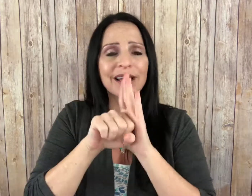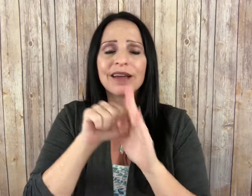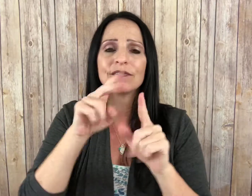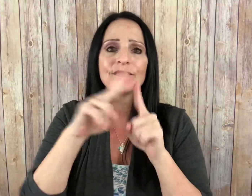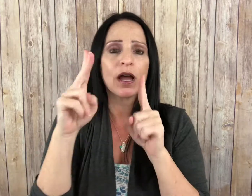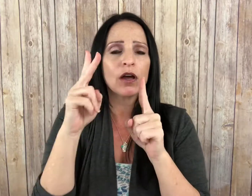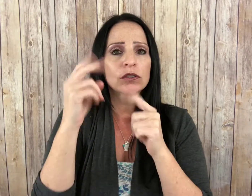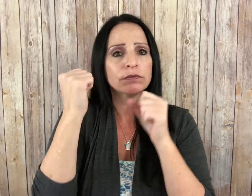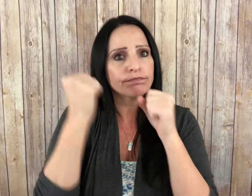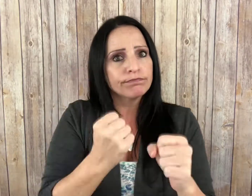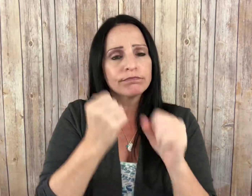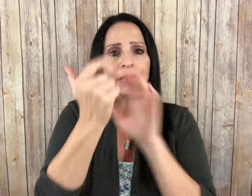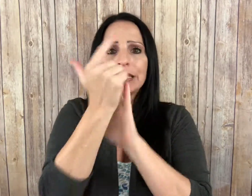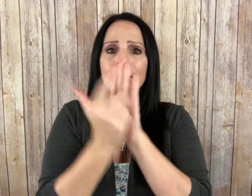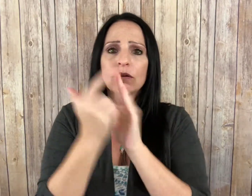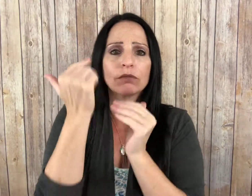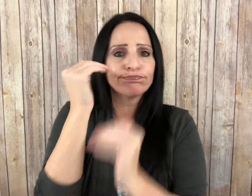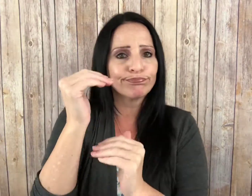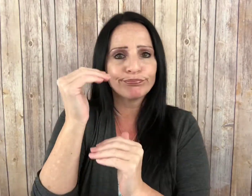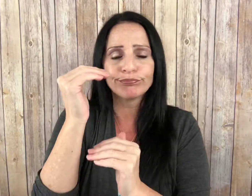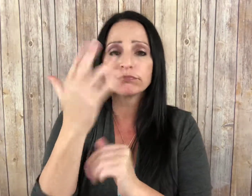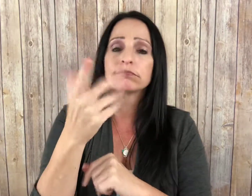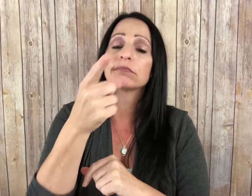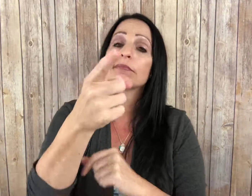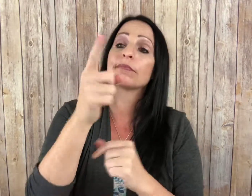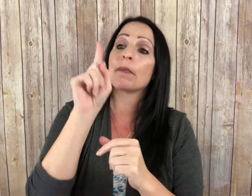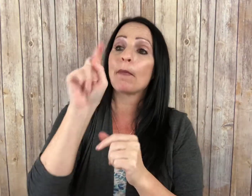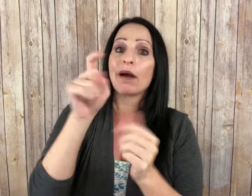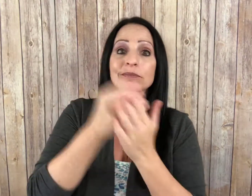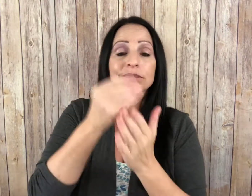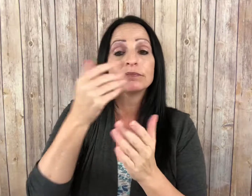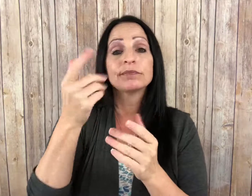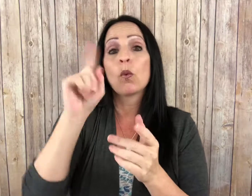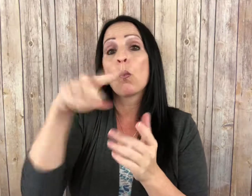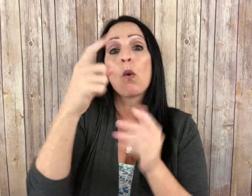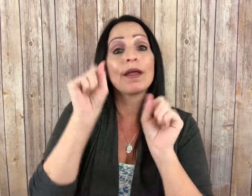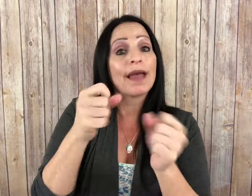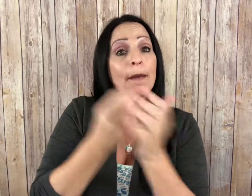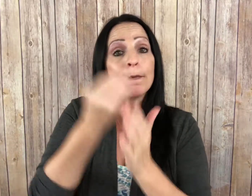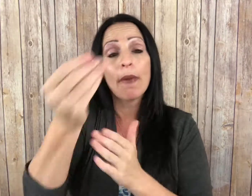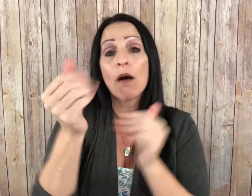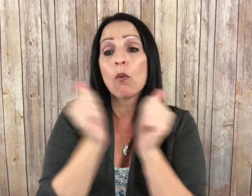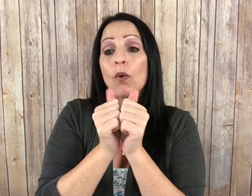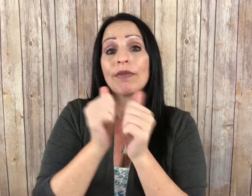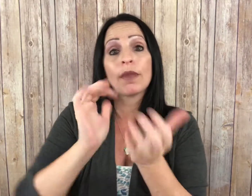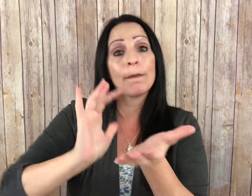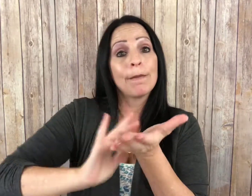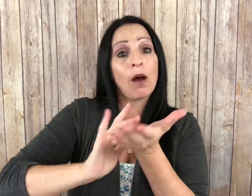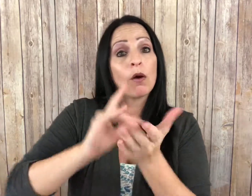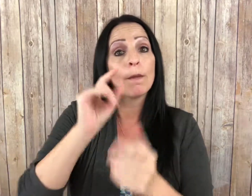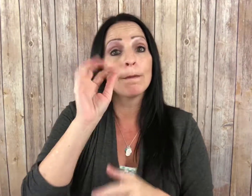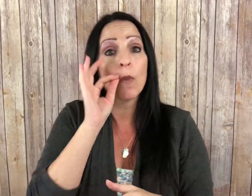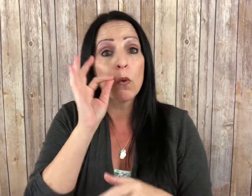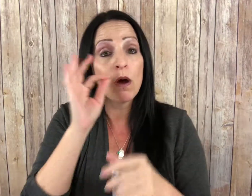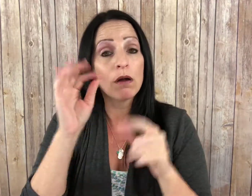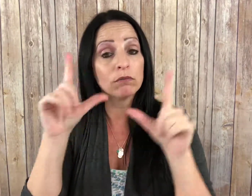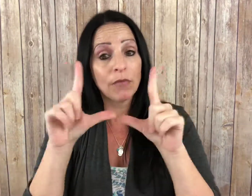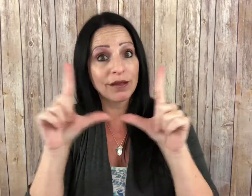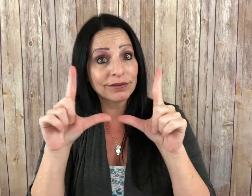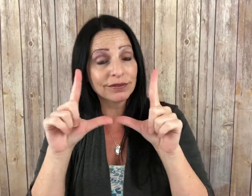In certain states, there are legal restrictions such as: allow you to purchase with medical marijuana license.